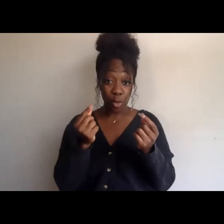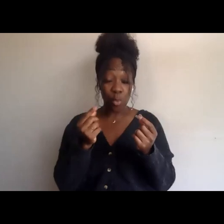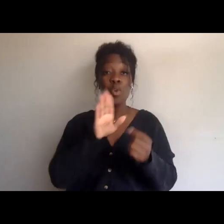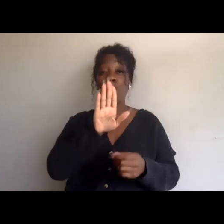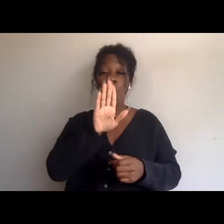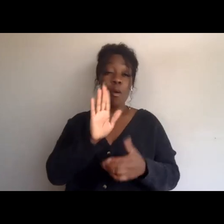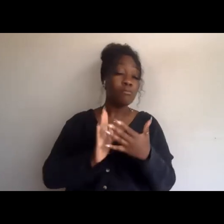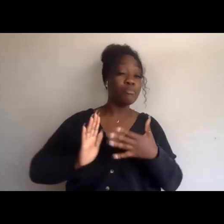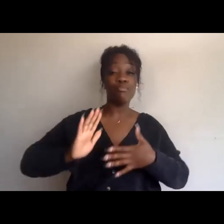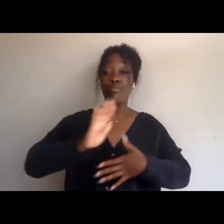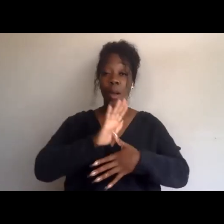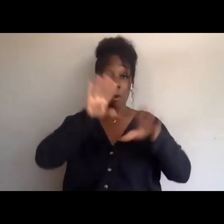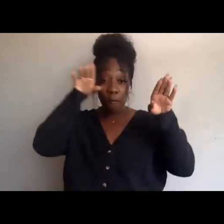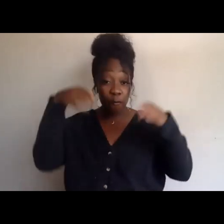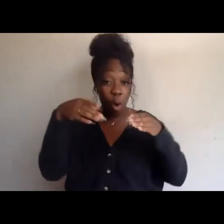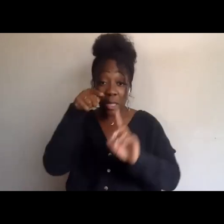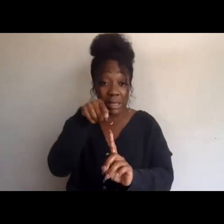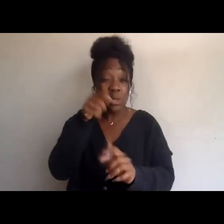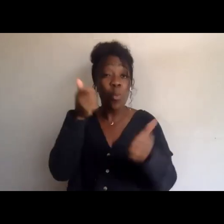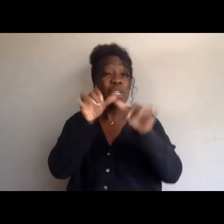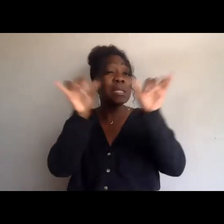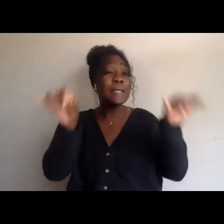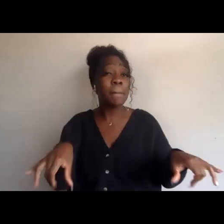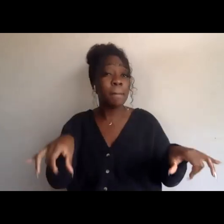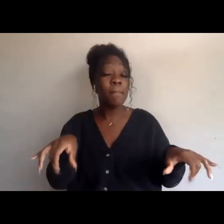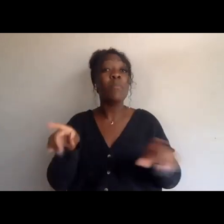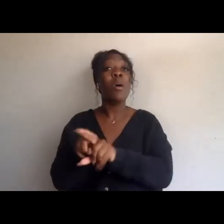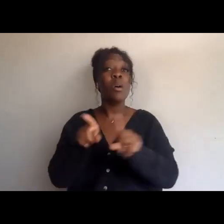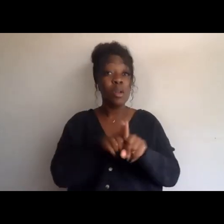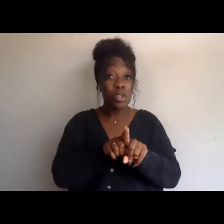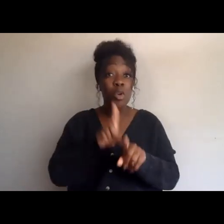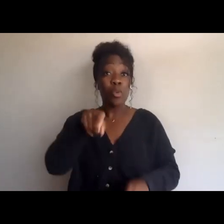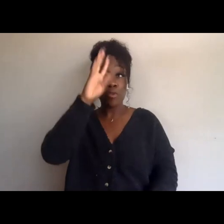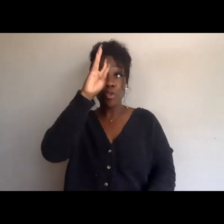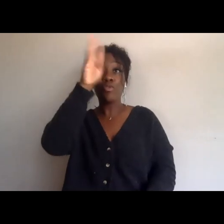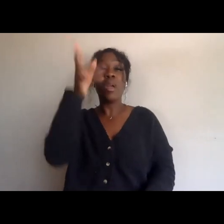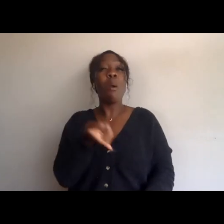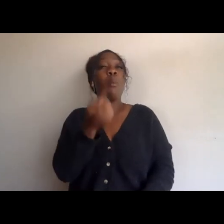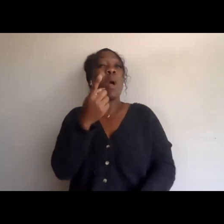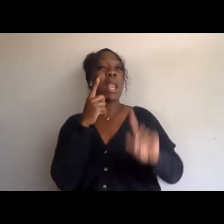as well as one objective that influences that system, does that make sense to everybody?